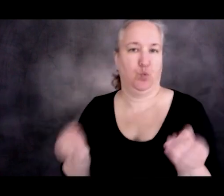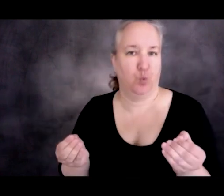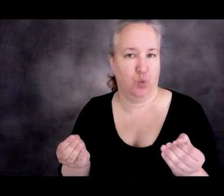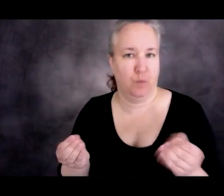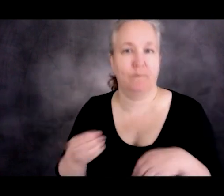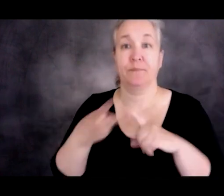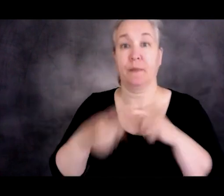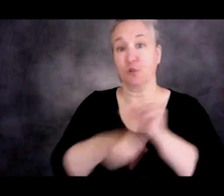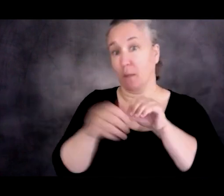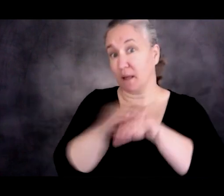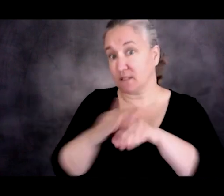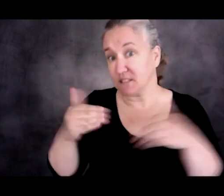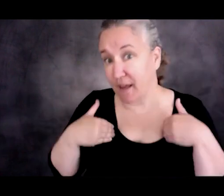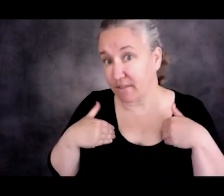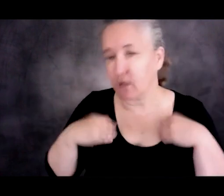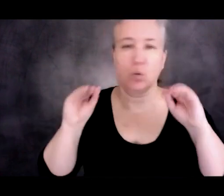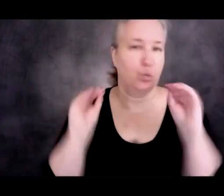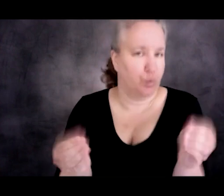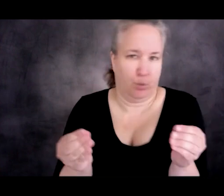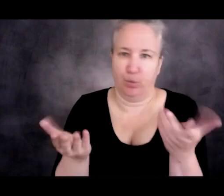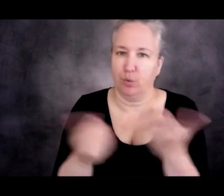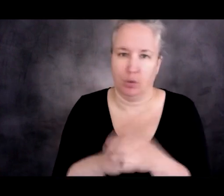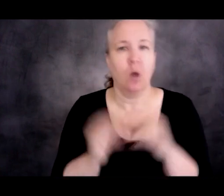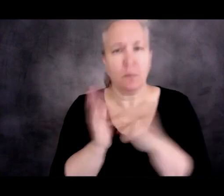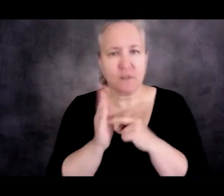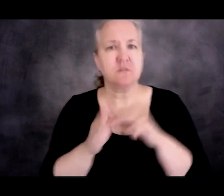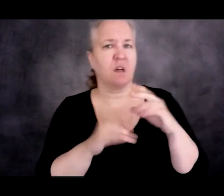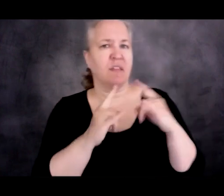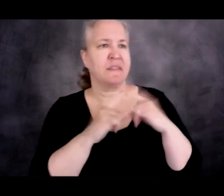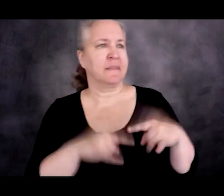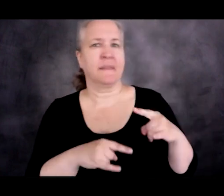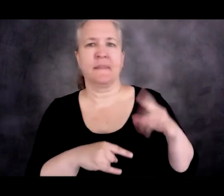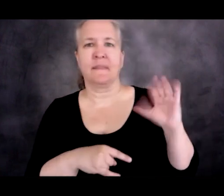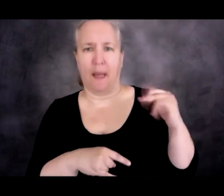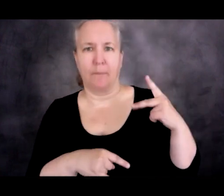So you can live on the camp, but you can't make a living.